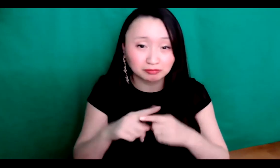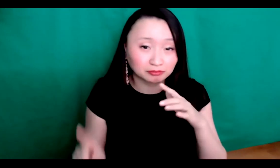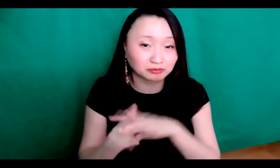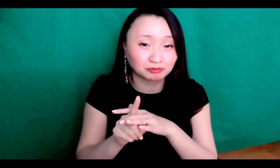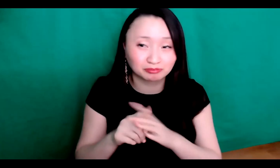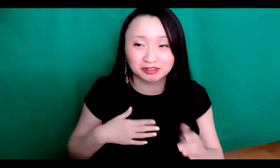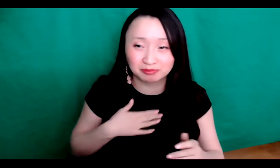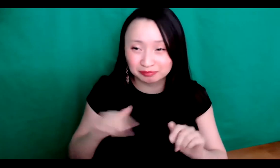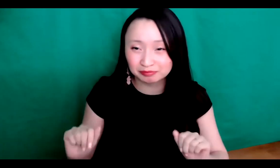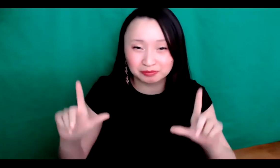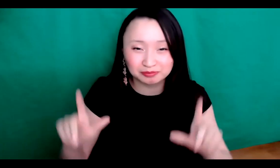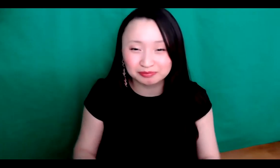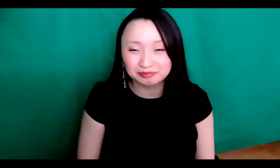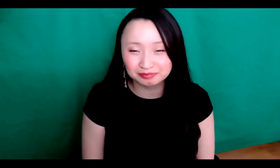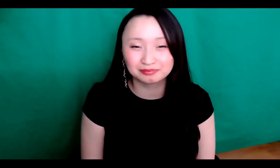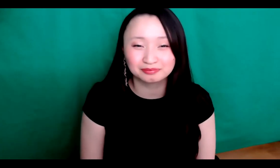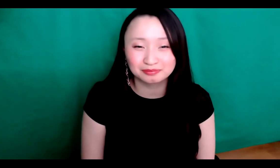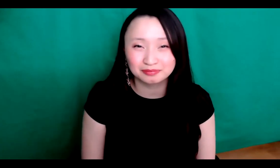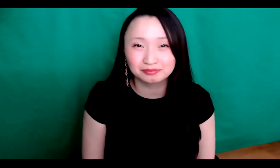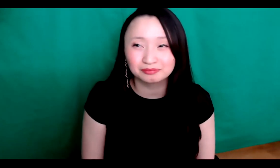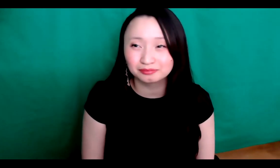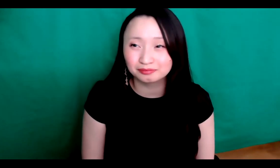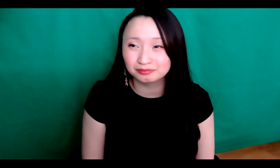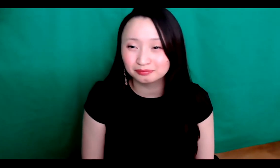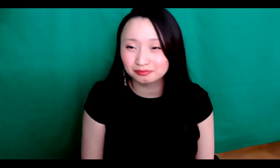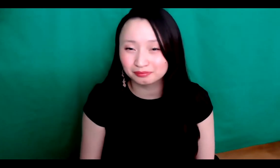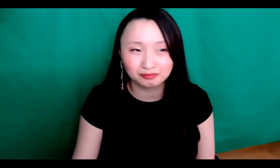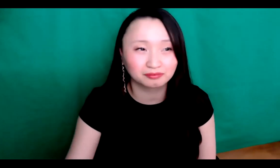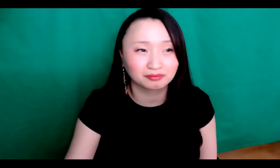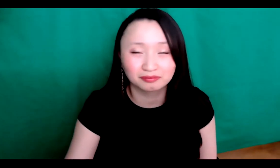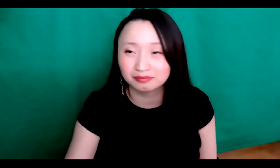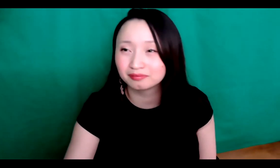American visibility is important. If you like to come on camera we can go ahead